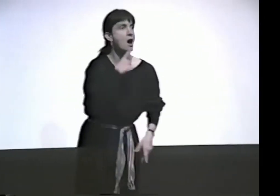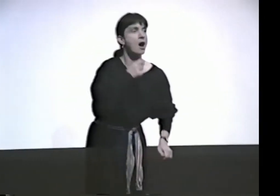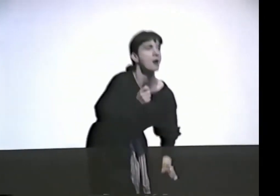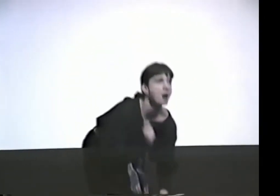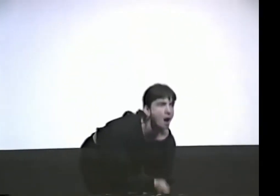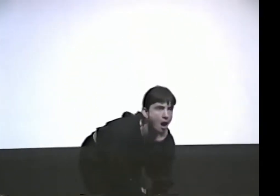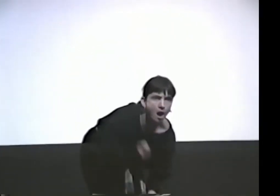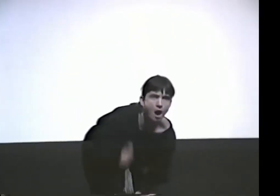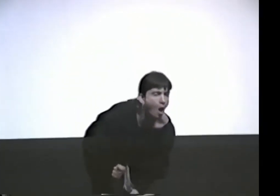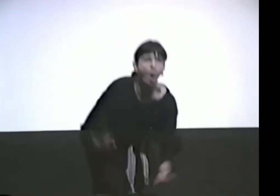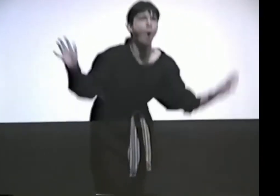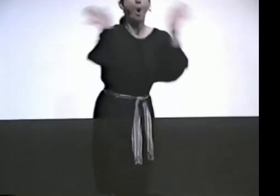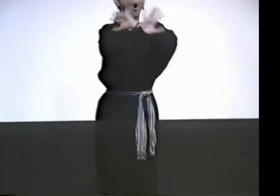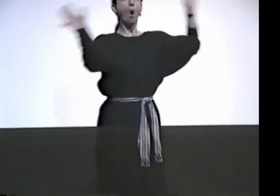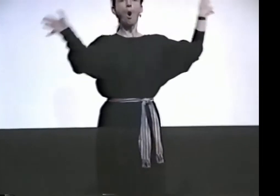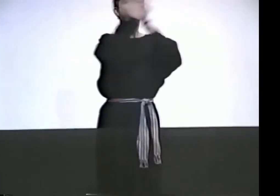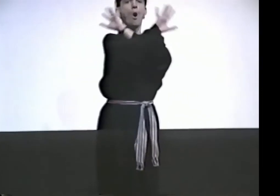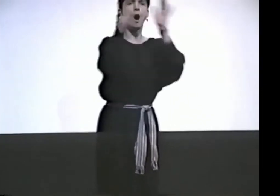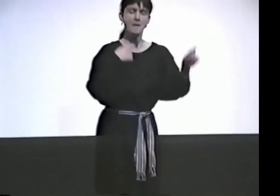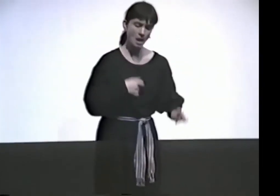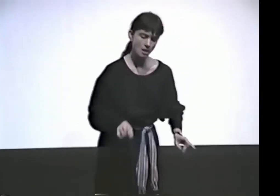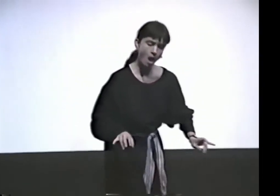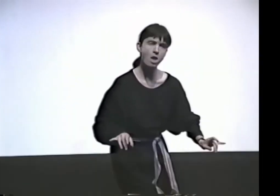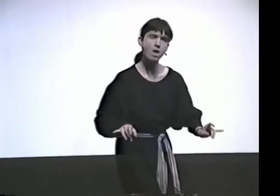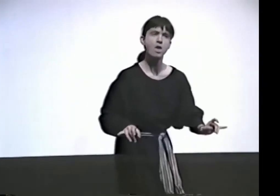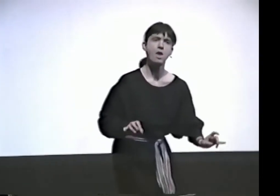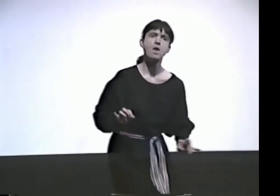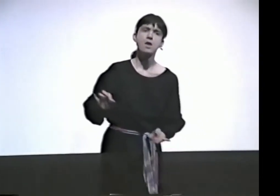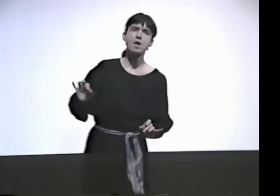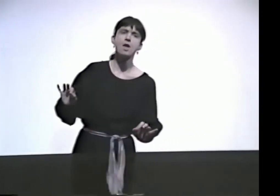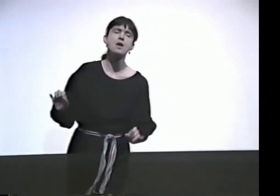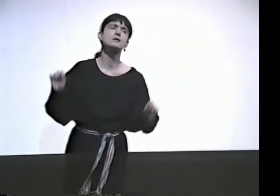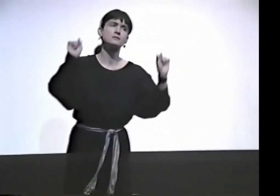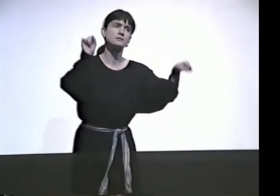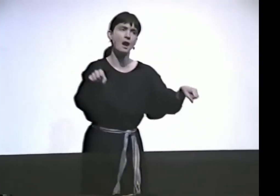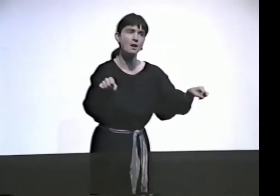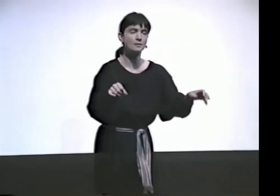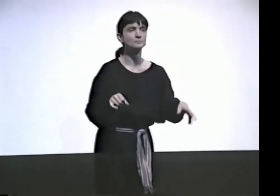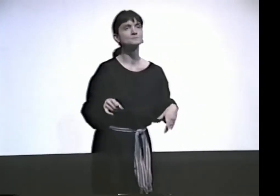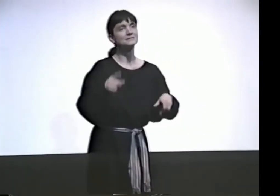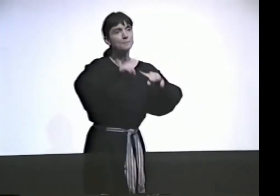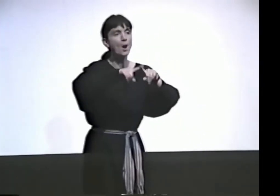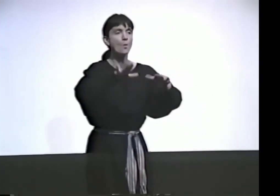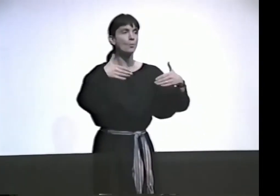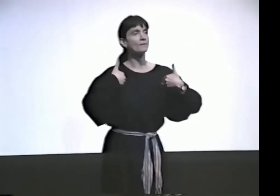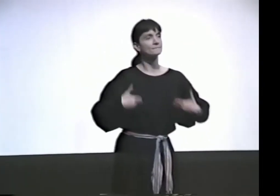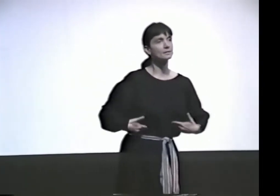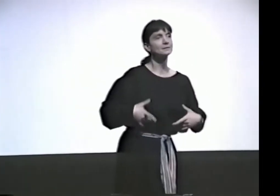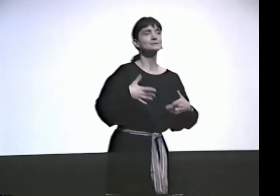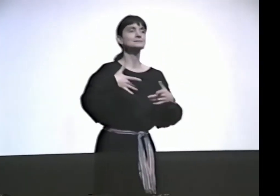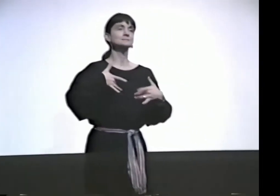MOST OF MY POETRY STAYS IN ONE PLACE. NOW, I DON'T MEAN I NAIL MY FEET TO THE GROUND. I DO MOVE AROUND A BIT,